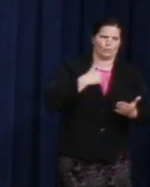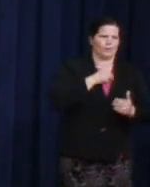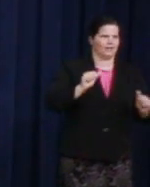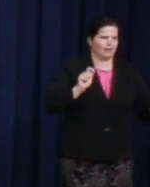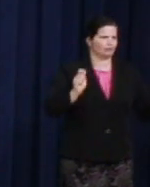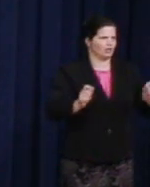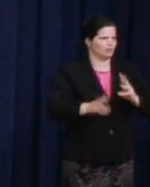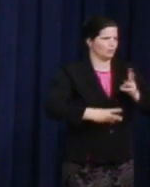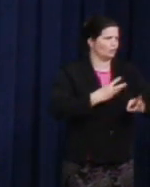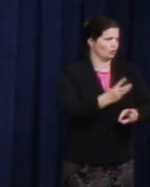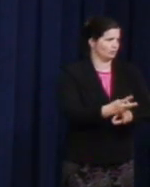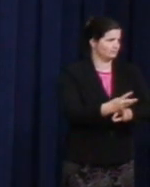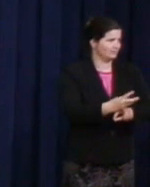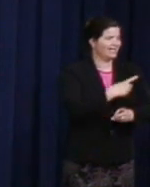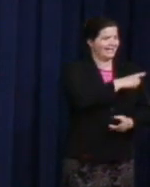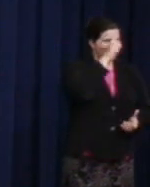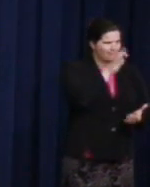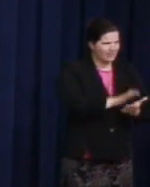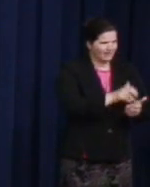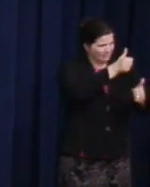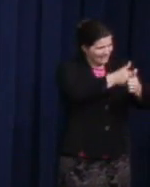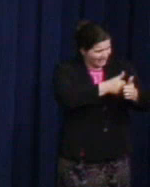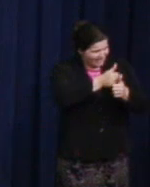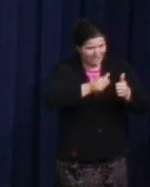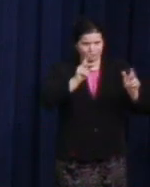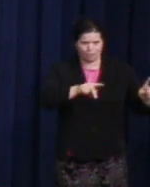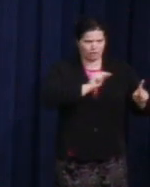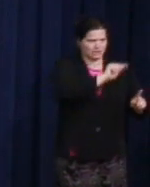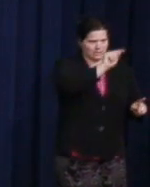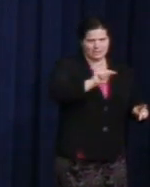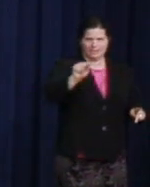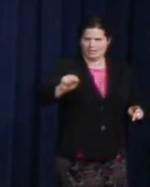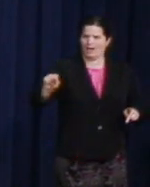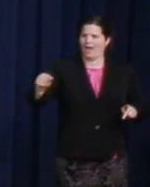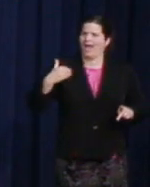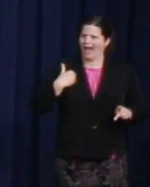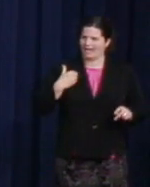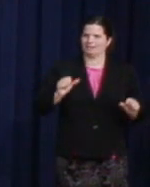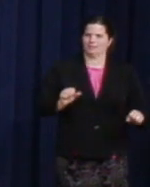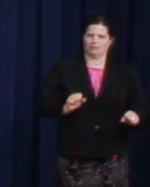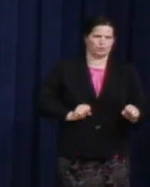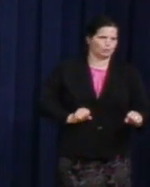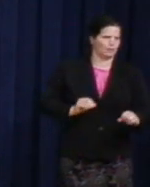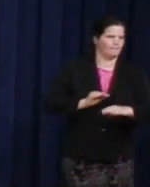has the extraordinary ability to affect history without exception, that we continue